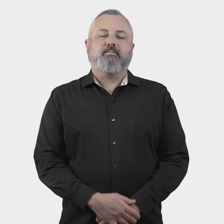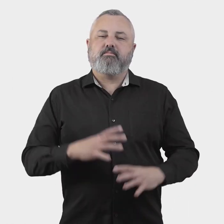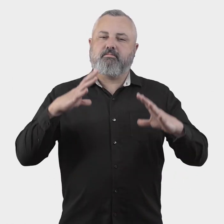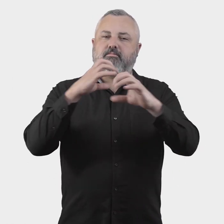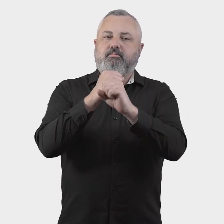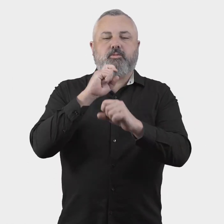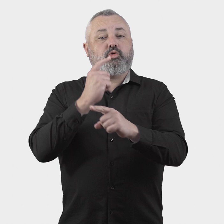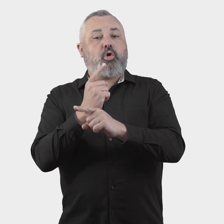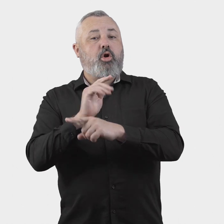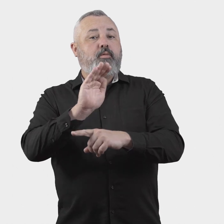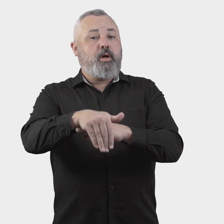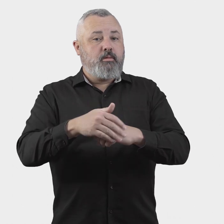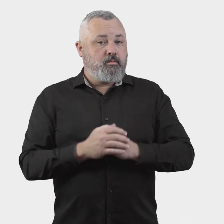Key points: